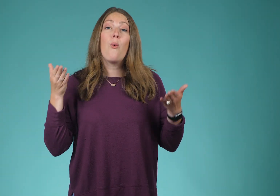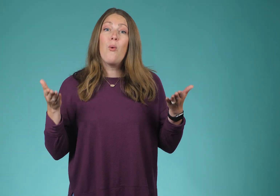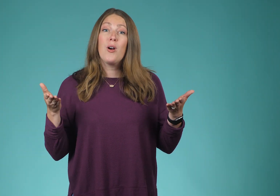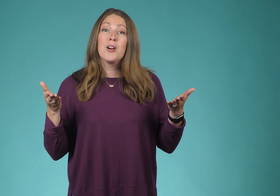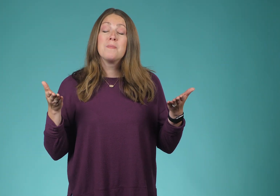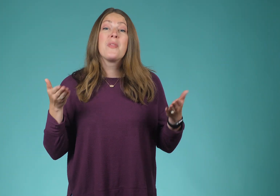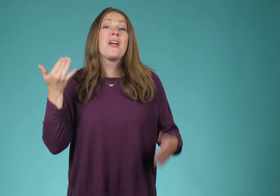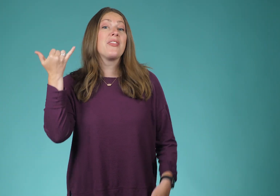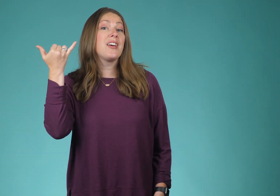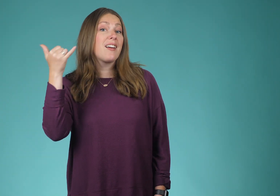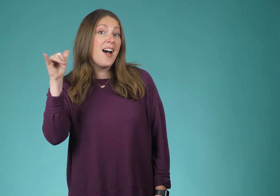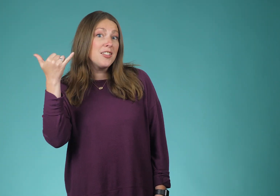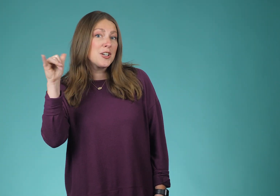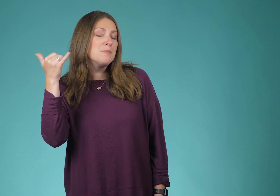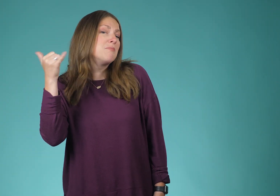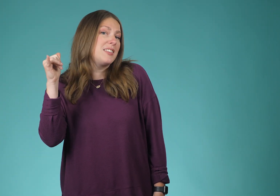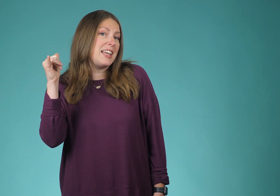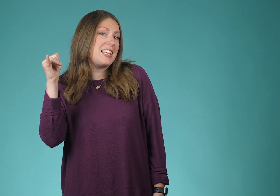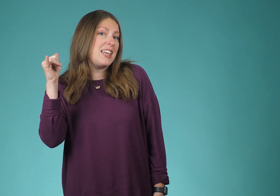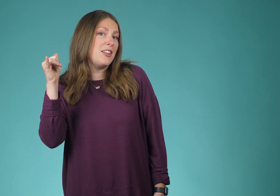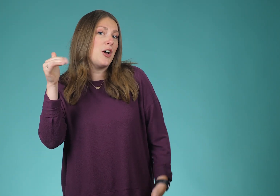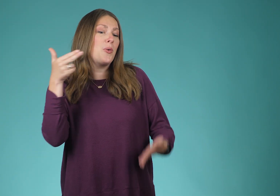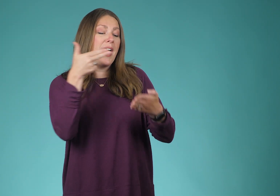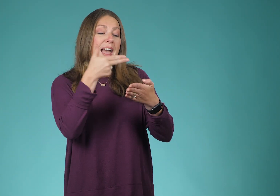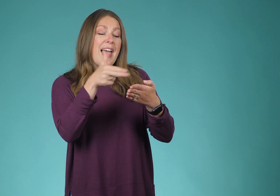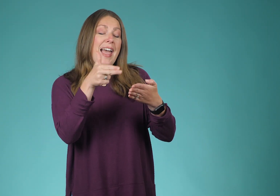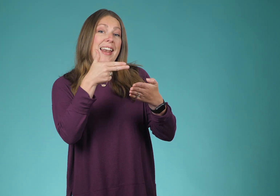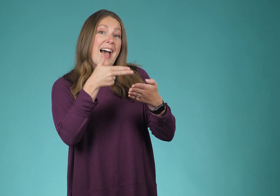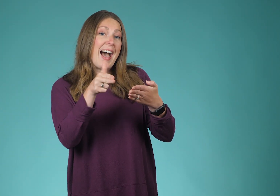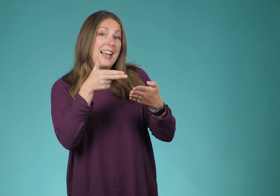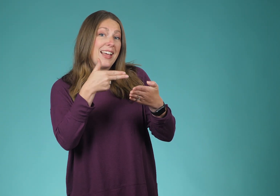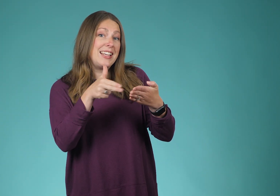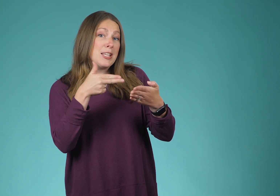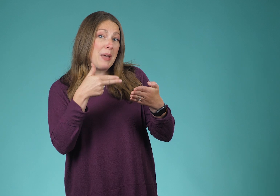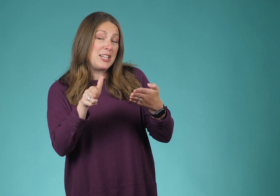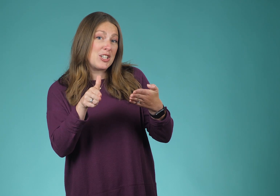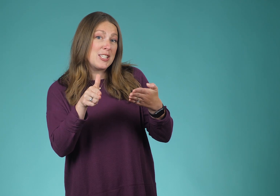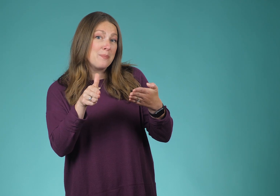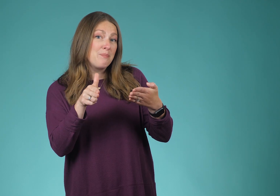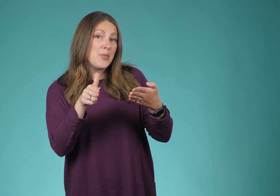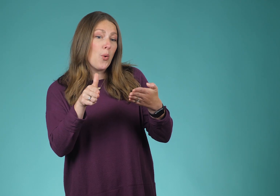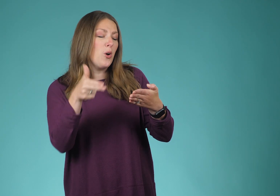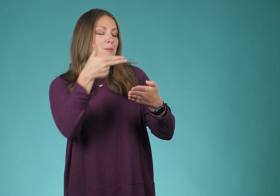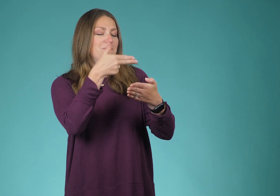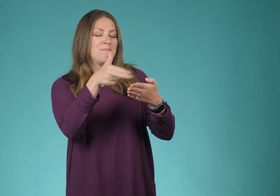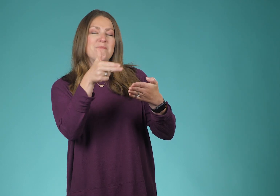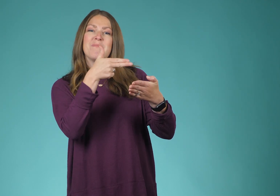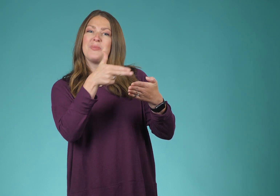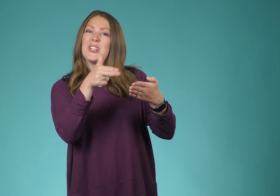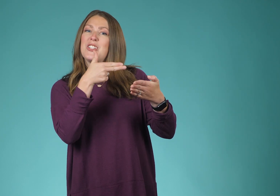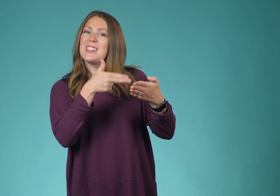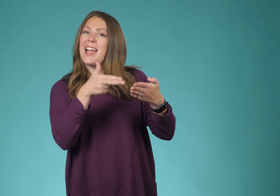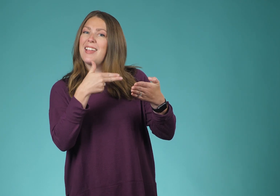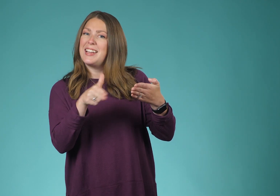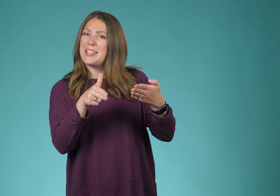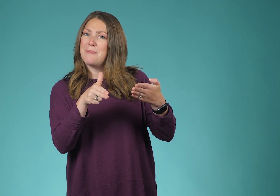or the color like yellow and highlighting the pages or just highlighting them.